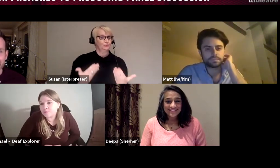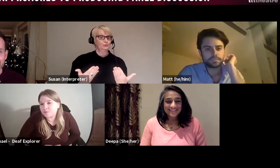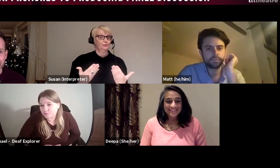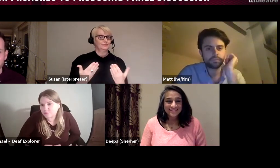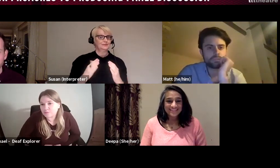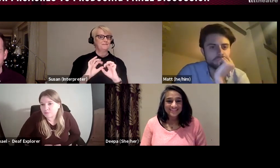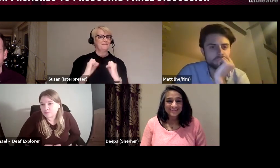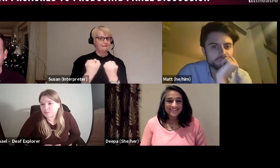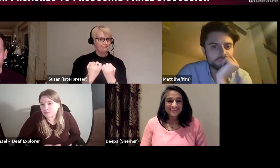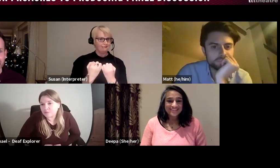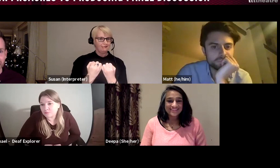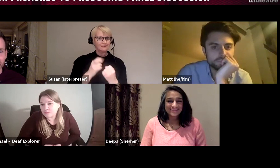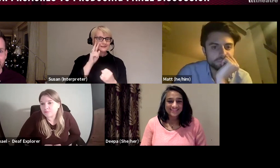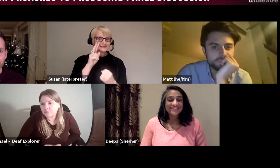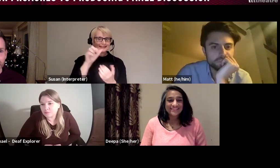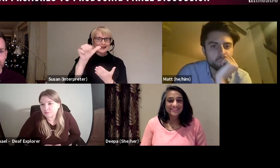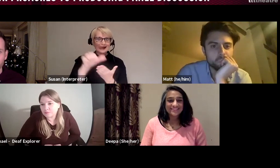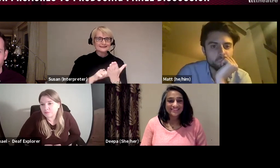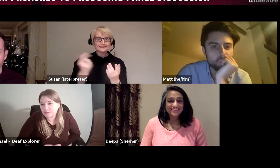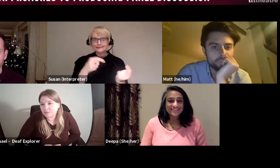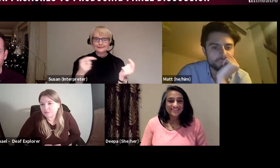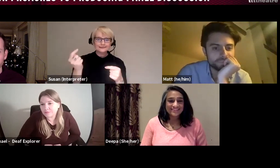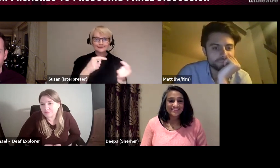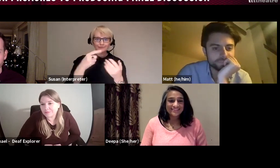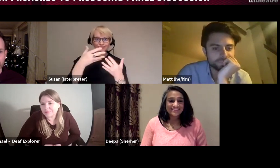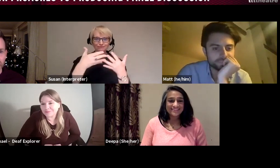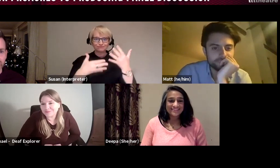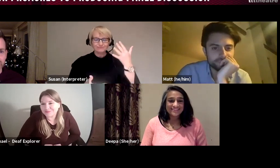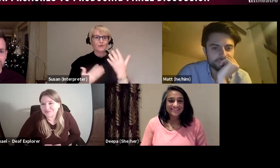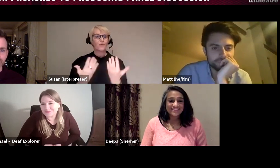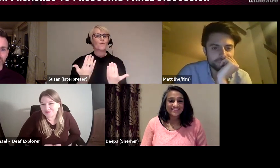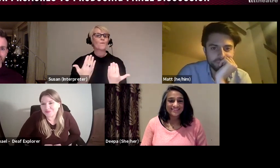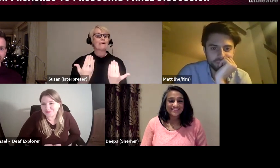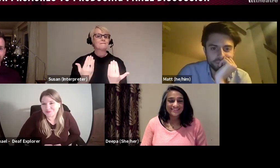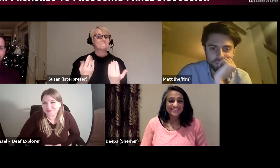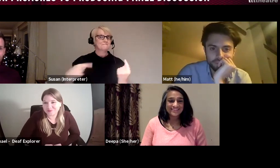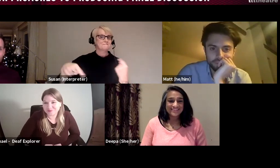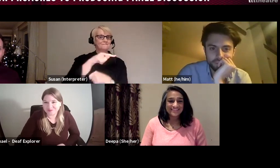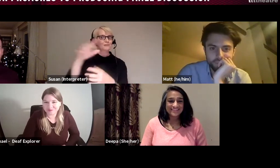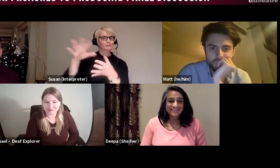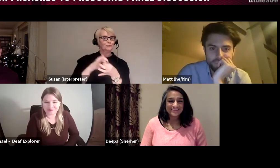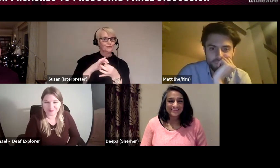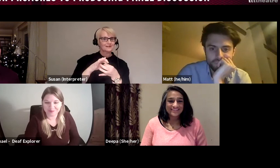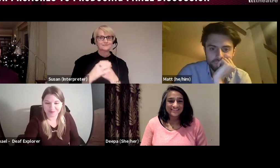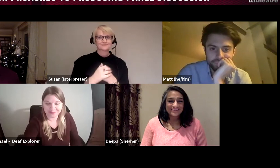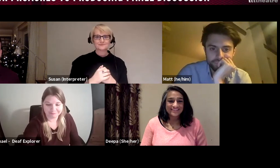list beginning to fill up now. Welcome everyone. Though Deafinitely Theatre have done a few of